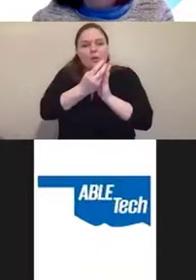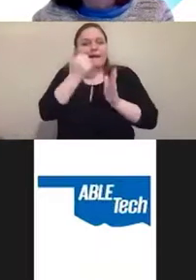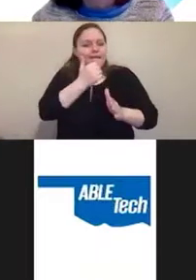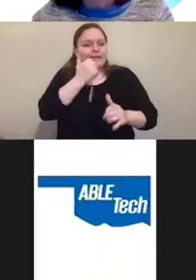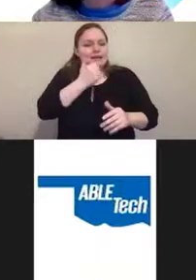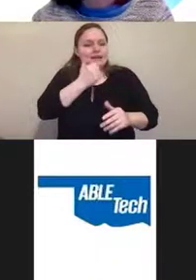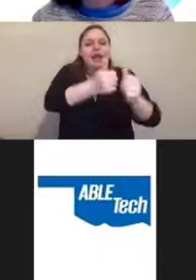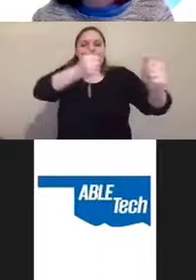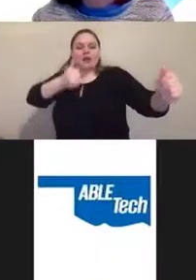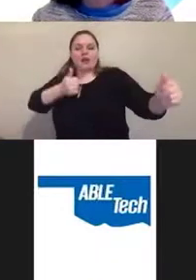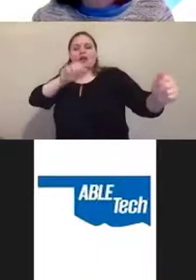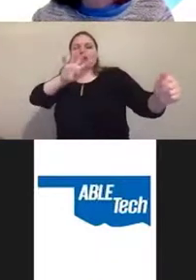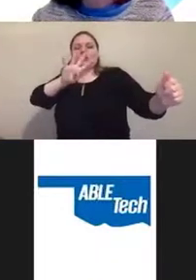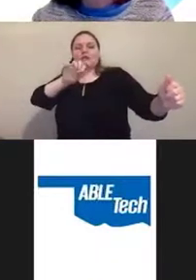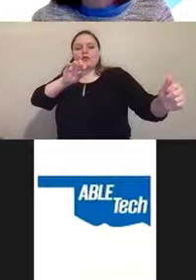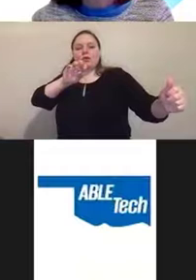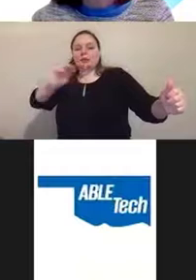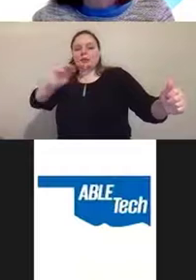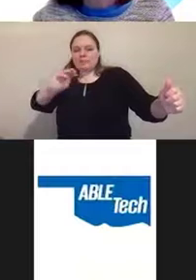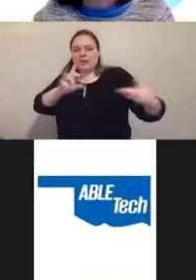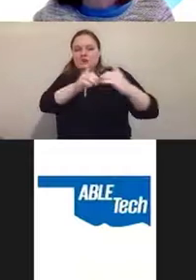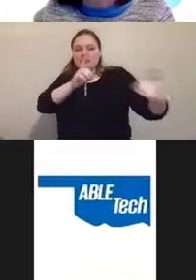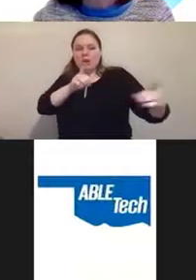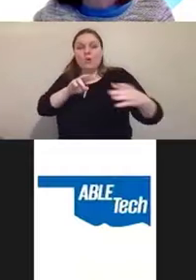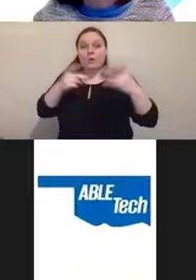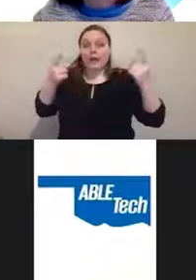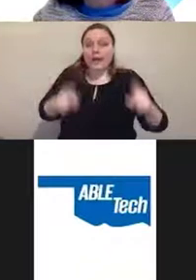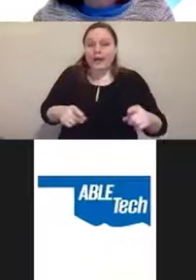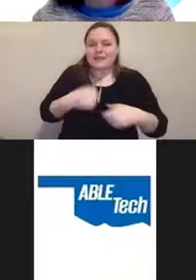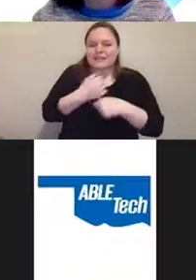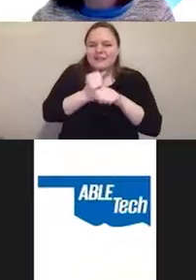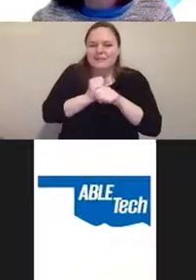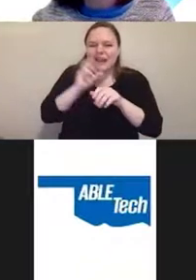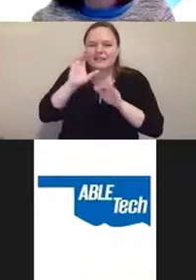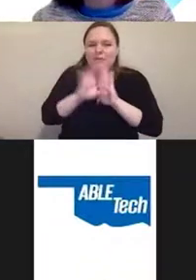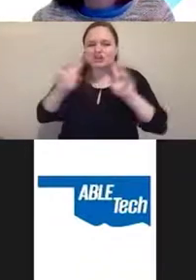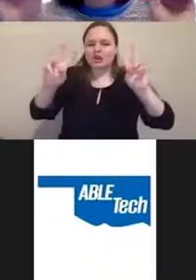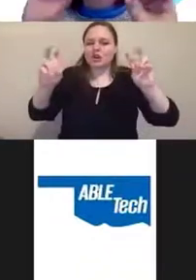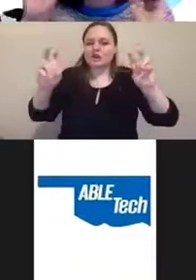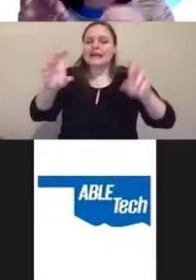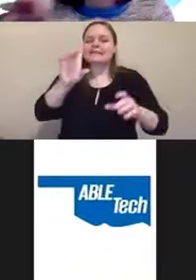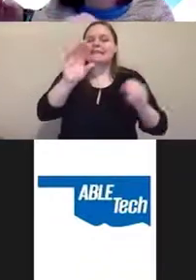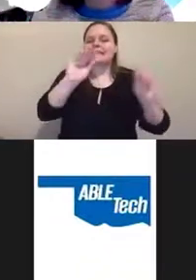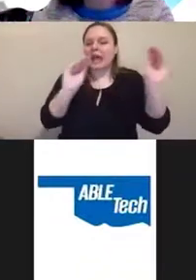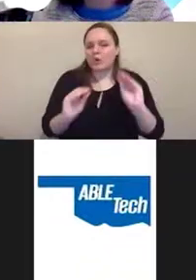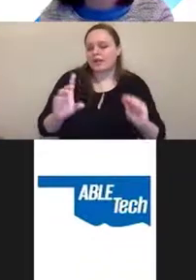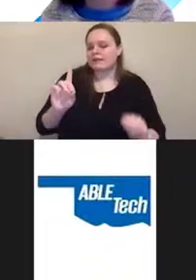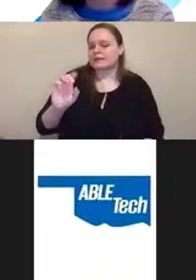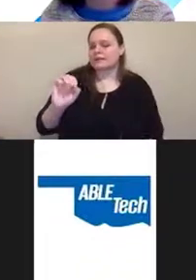What happens, is that makes the picture decorative. The paragraph covers everything that needs to